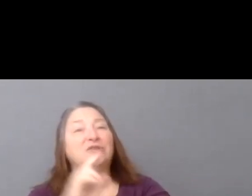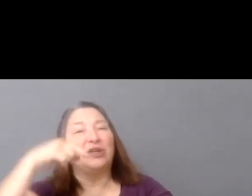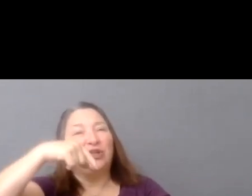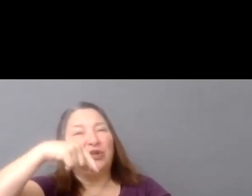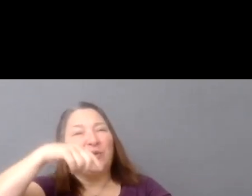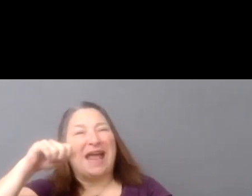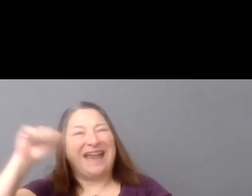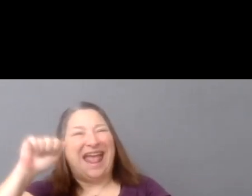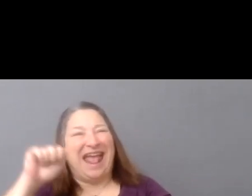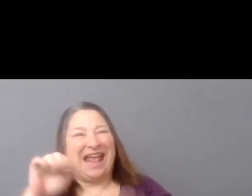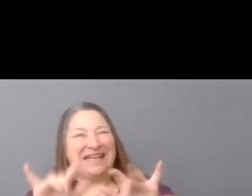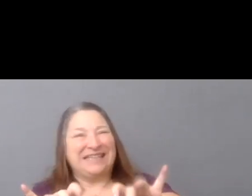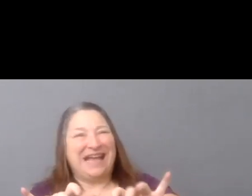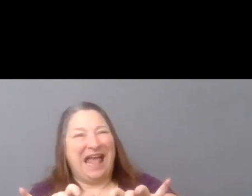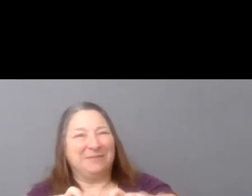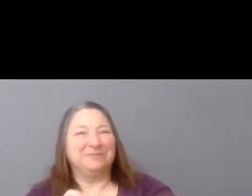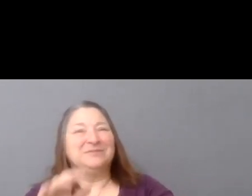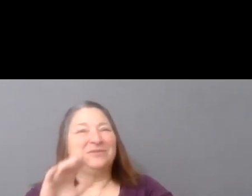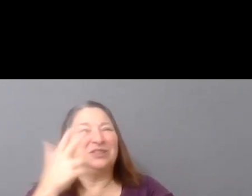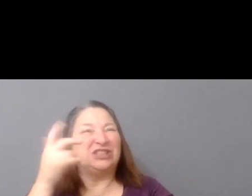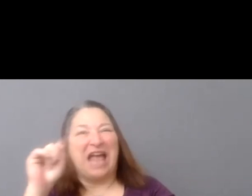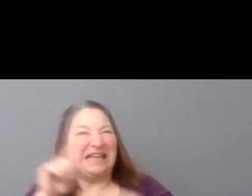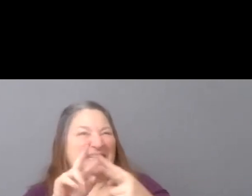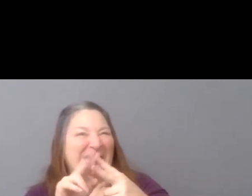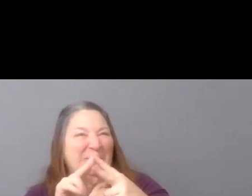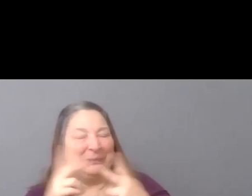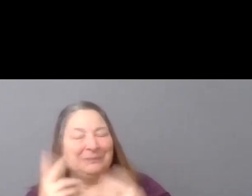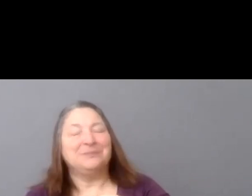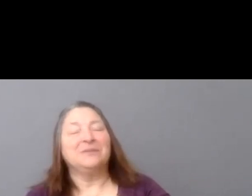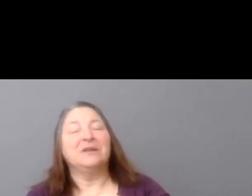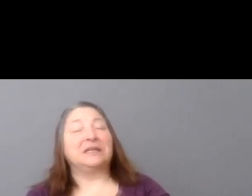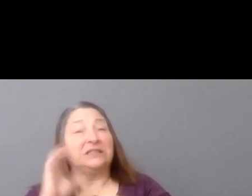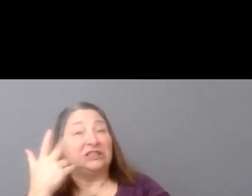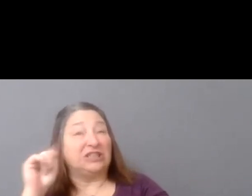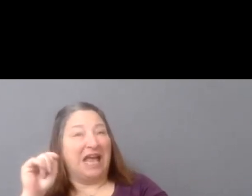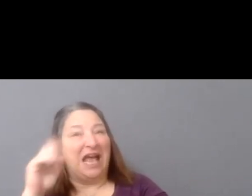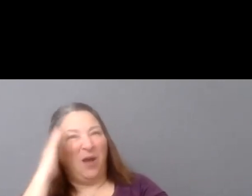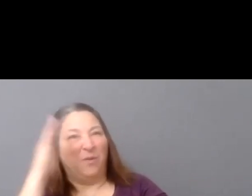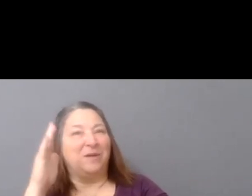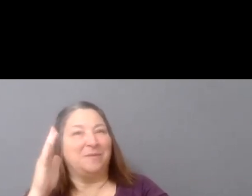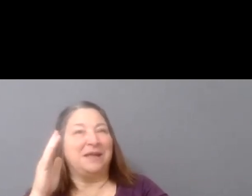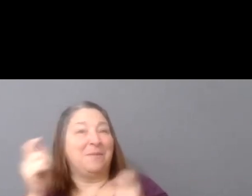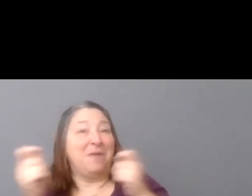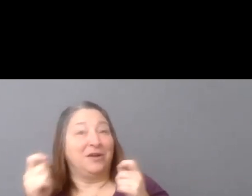Otherwise, feel free to use the chat, which will be moderated by my IDA colleague LeAnn Scrimmager.